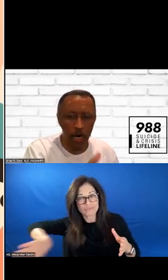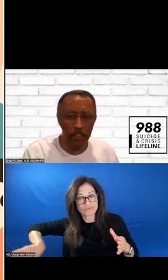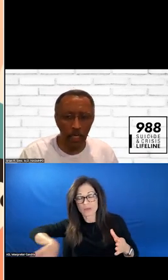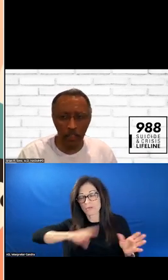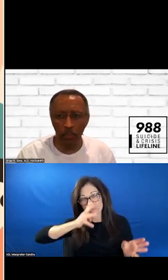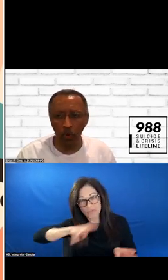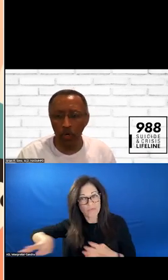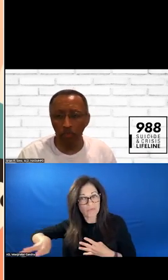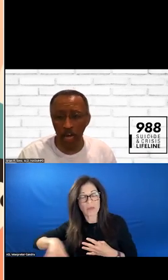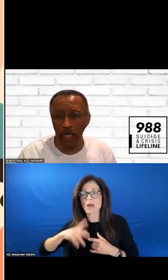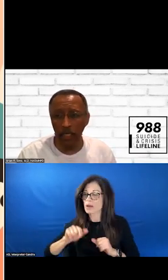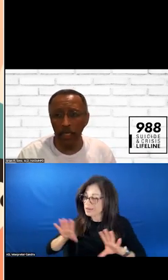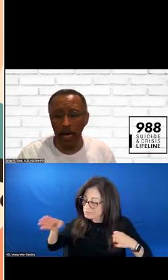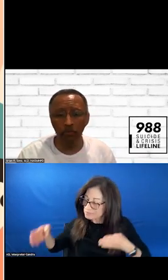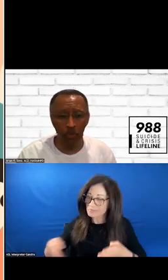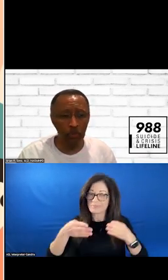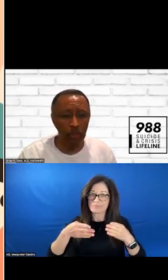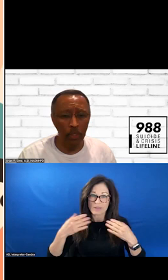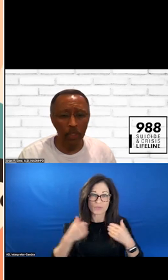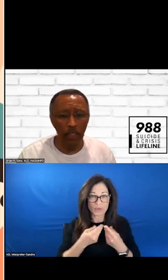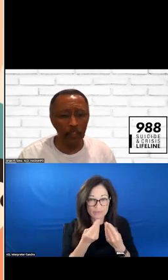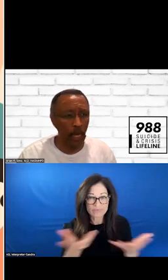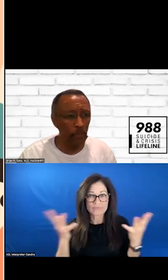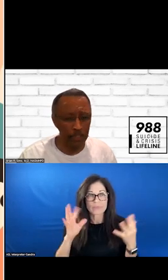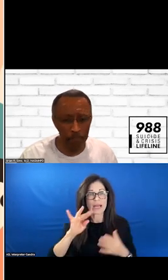FAR AS GETTING THIS WORD ABOUT 988 OUT. NEXT SLIDE, PLEASE.